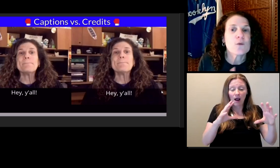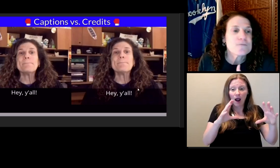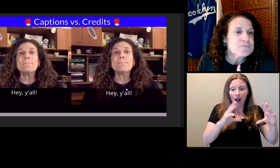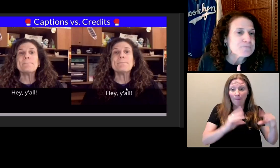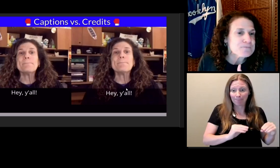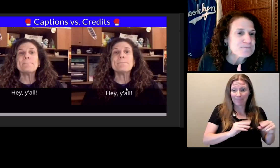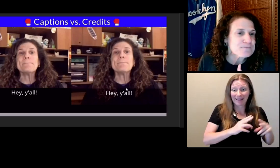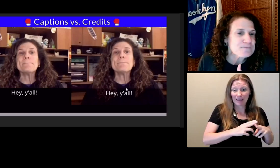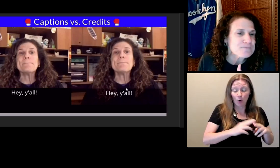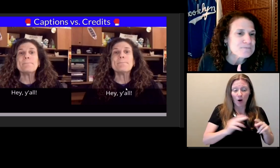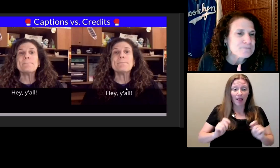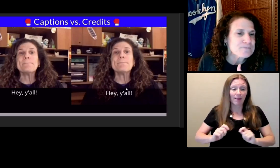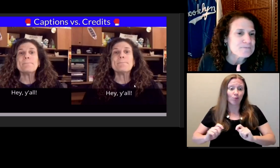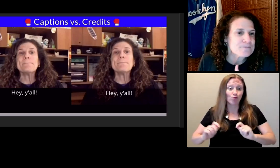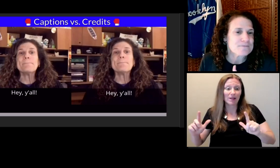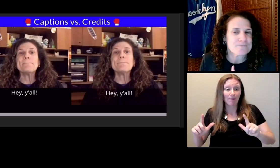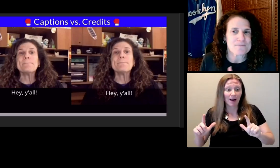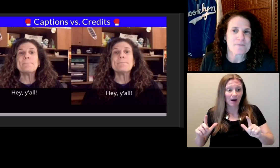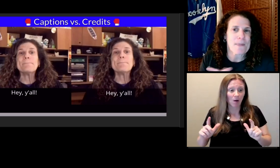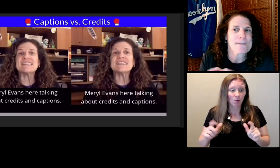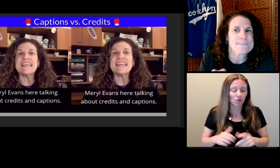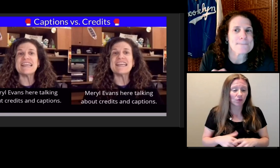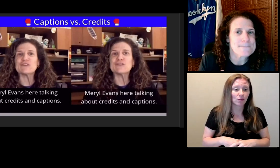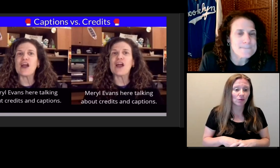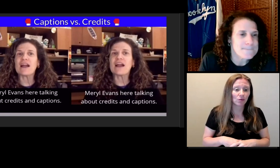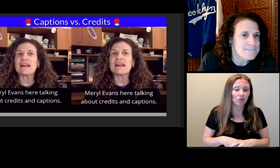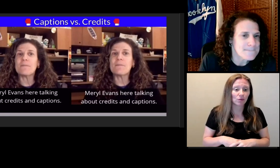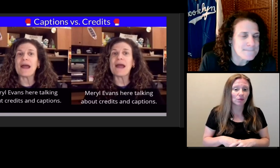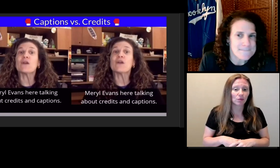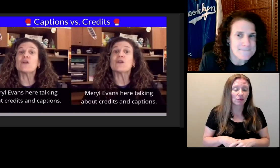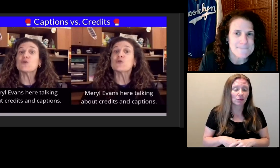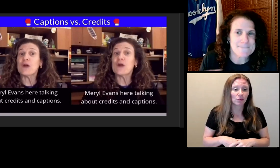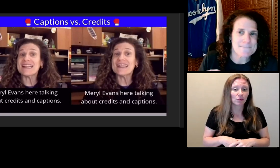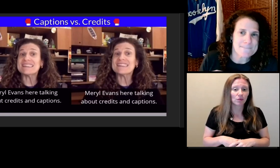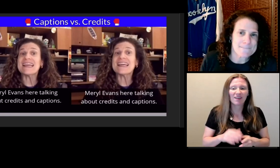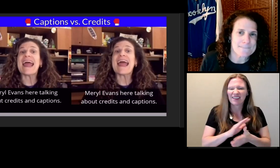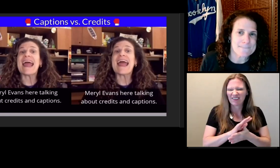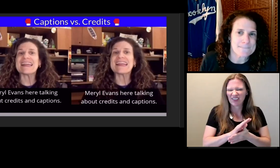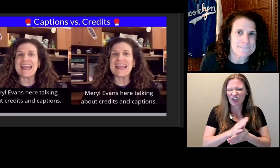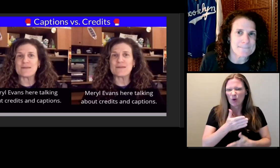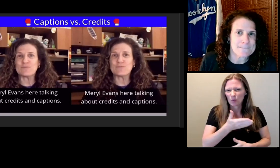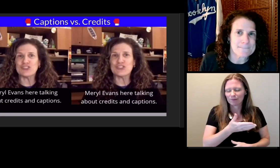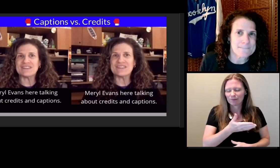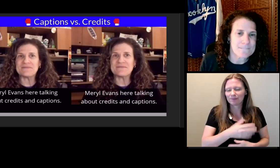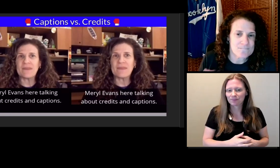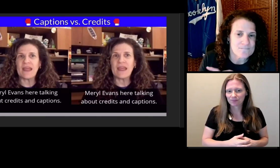Meryl Evans here, talking about credits and captions.